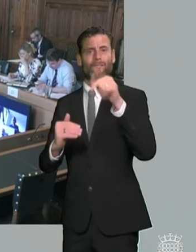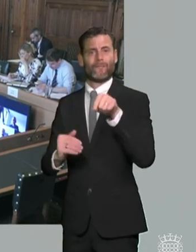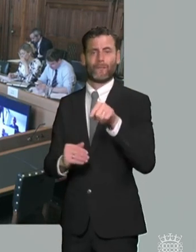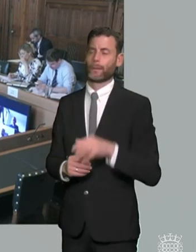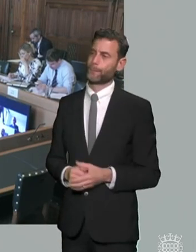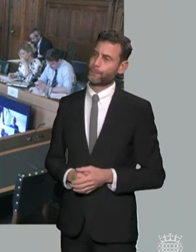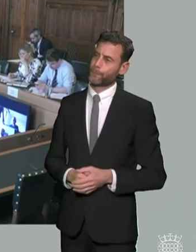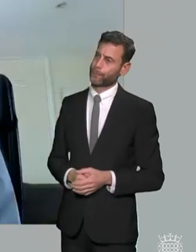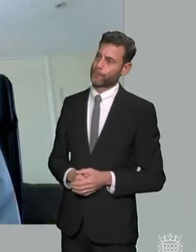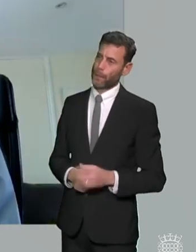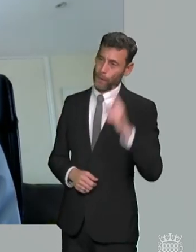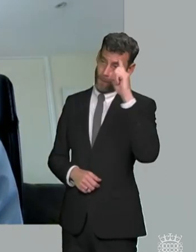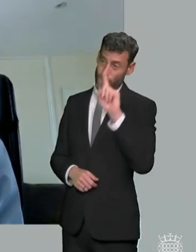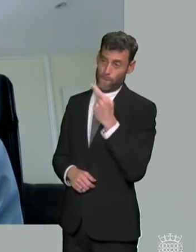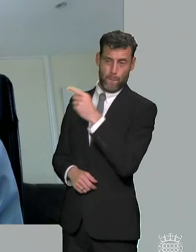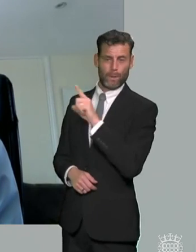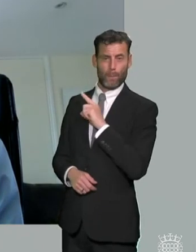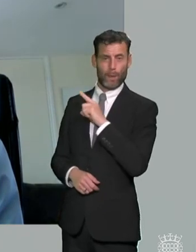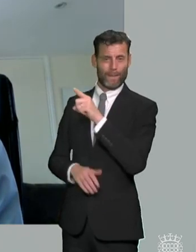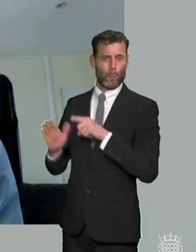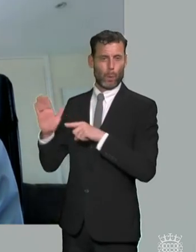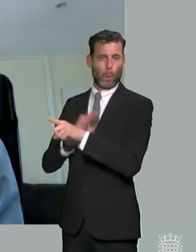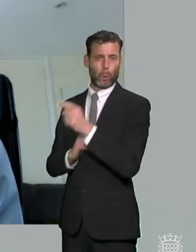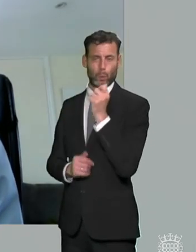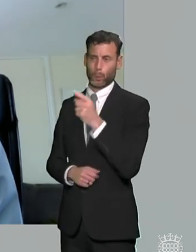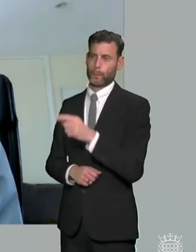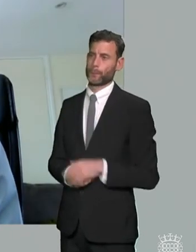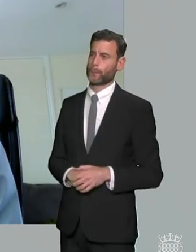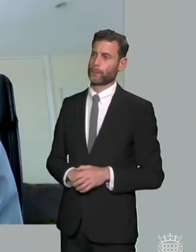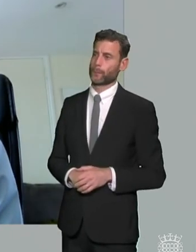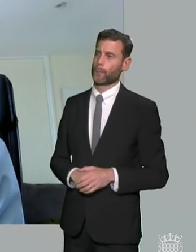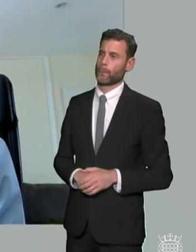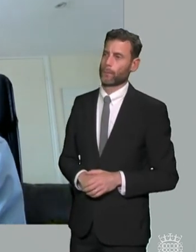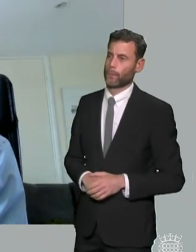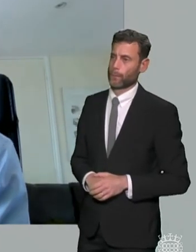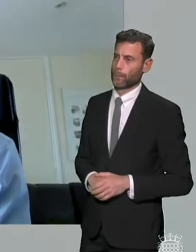thank you um yeah i i completely agree i i think that um that um